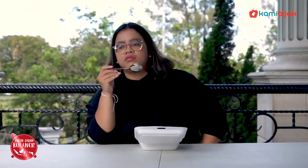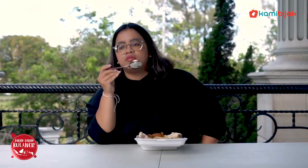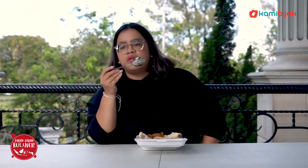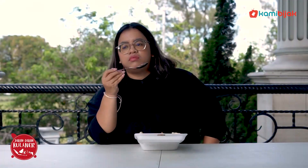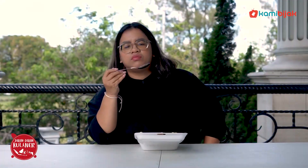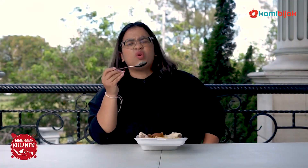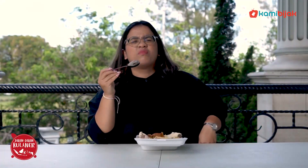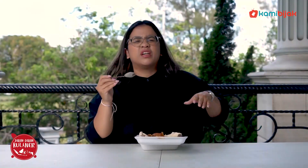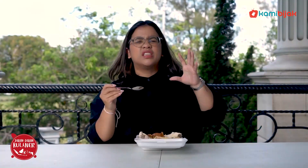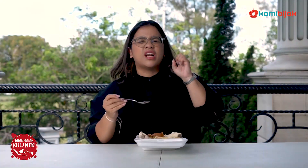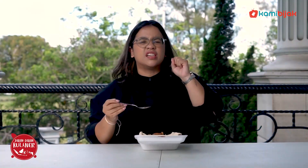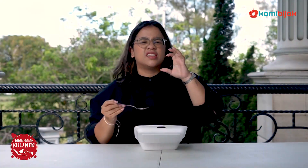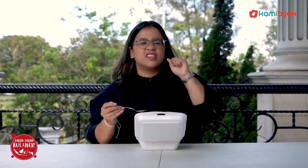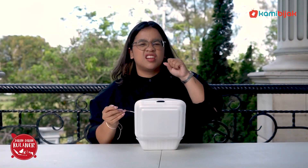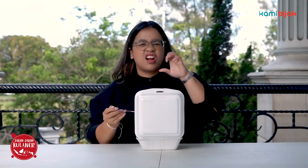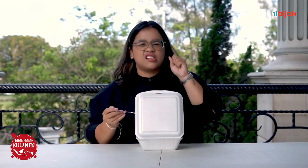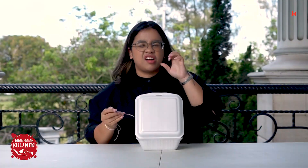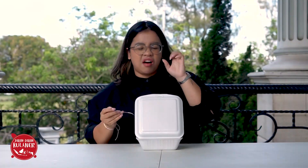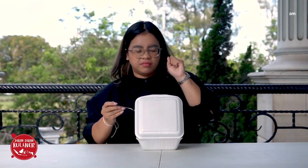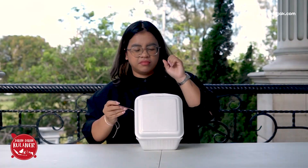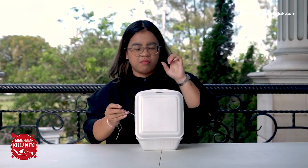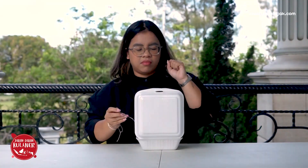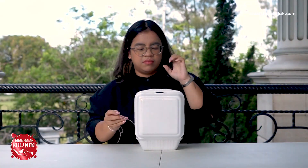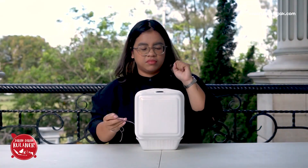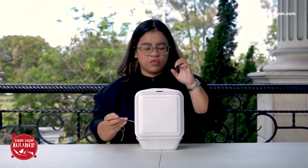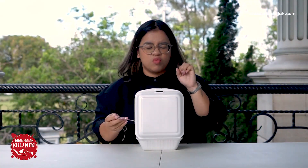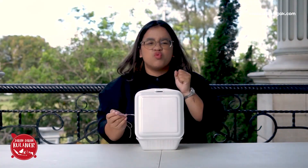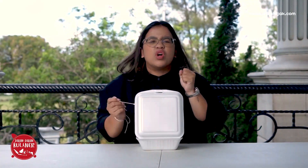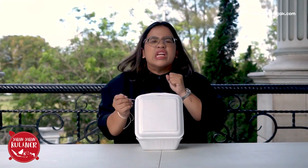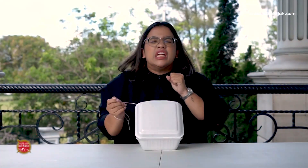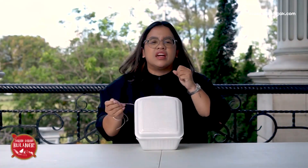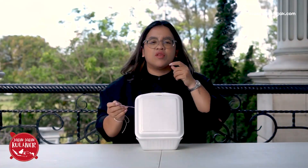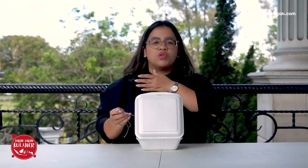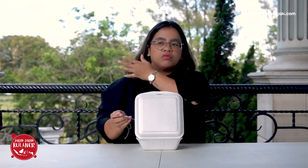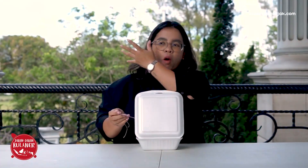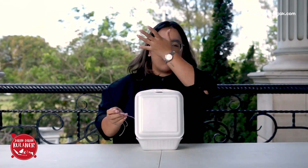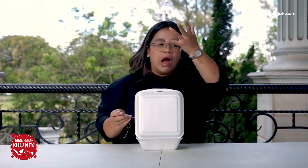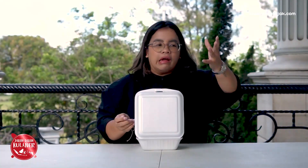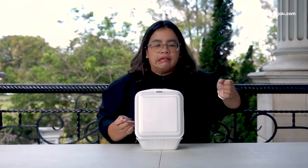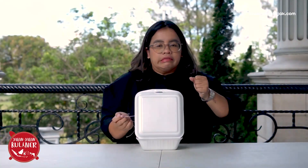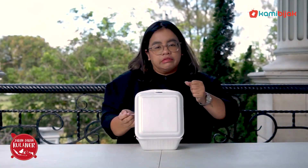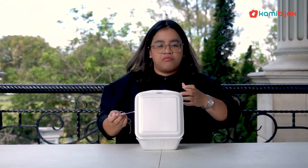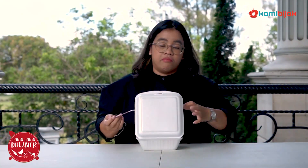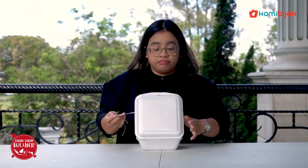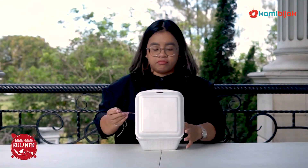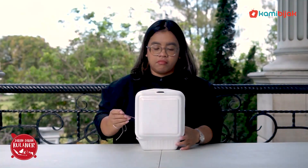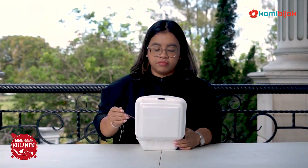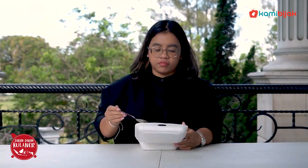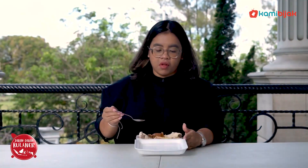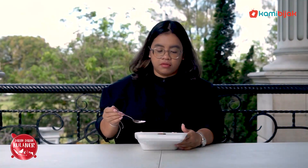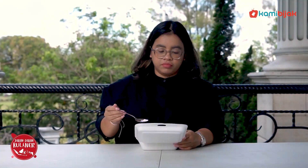The texture of the chicken is tough. Probably because it's cold, try the chicken, it's soft, it's even more delicious.